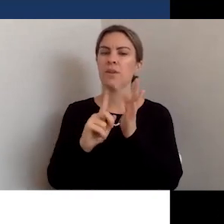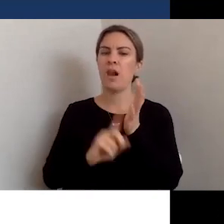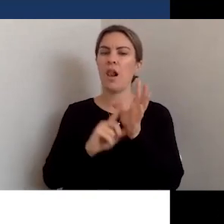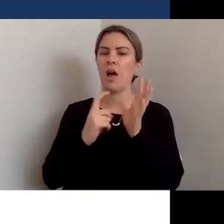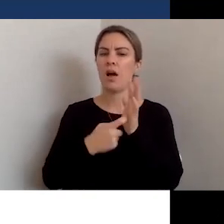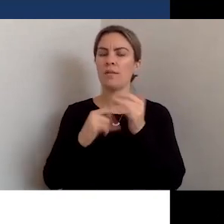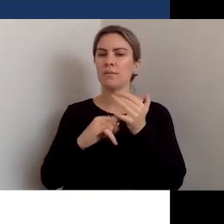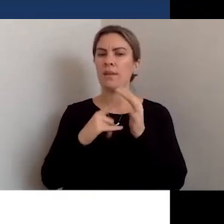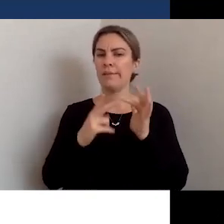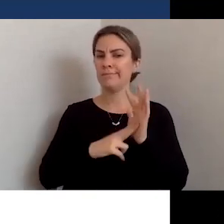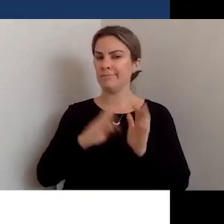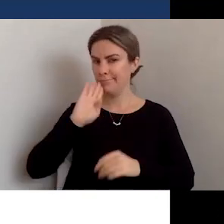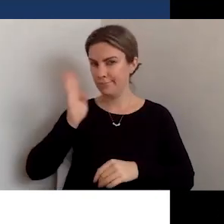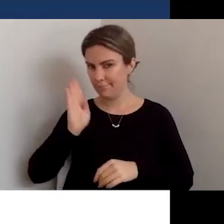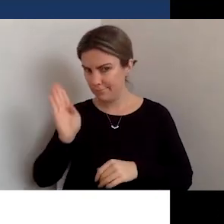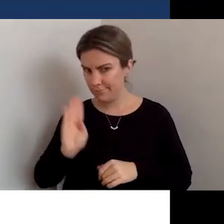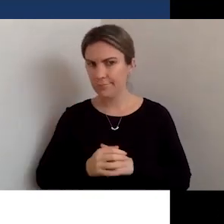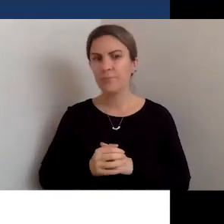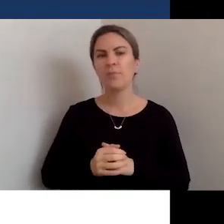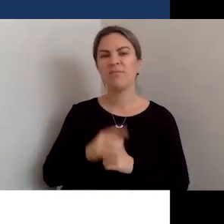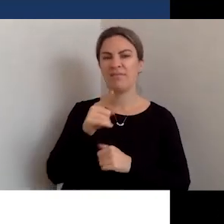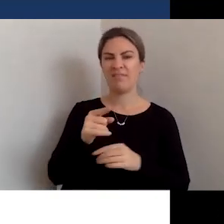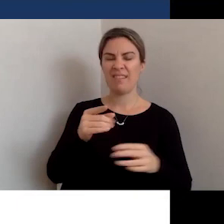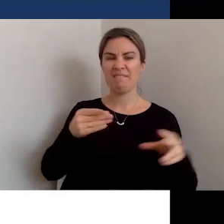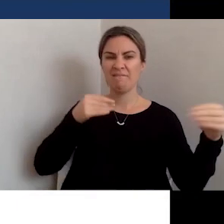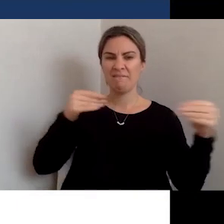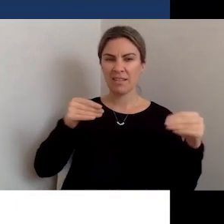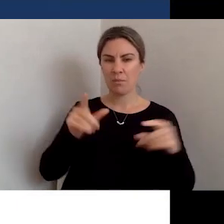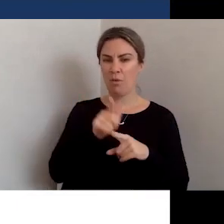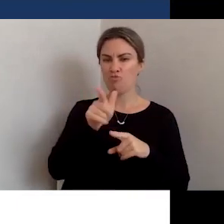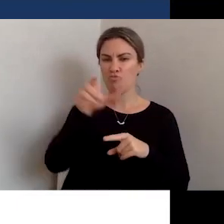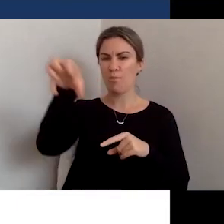future - a glide to flexible, remote and online working - particularly